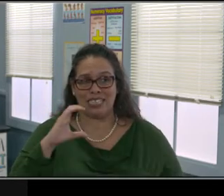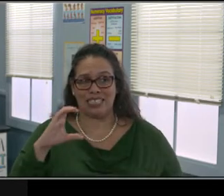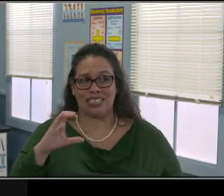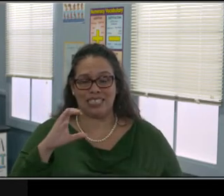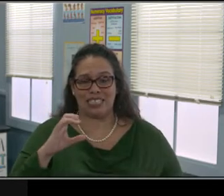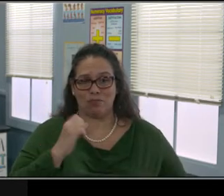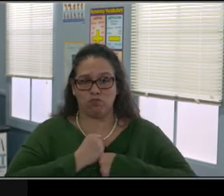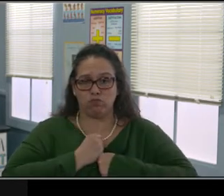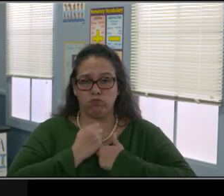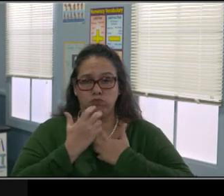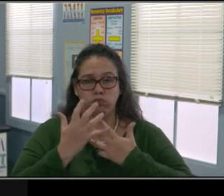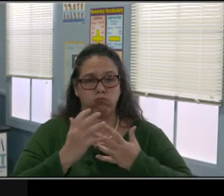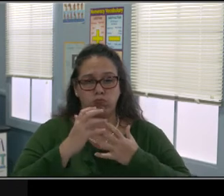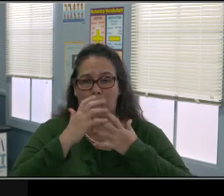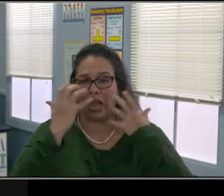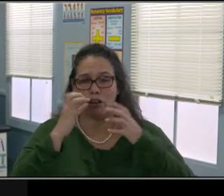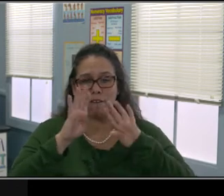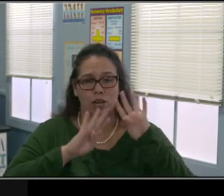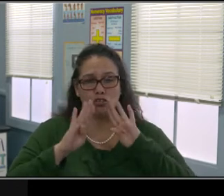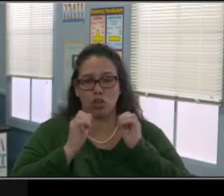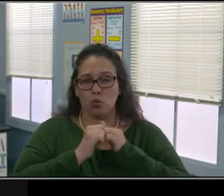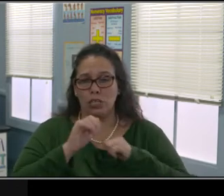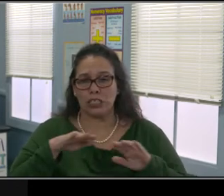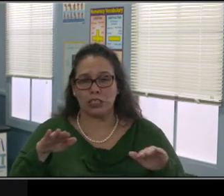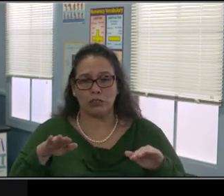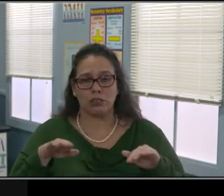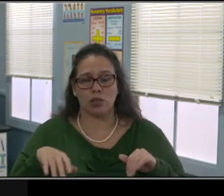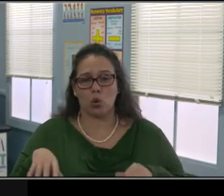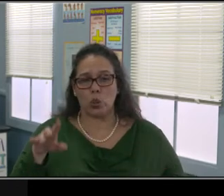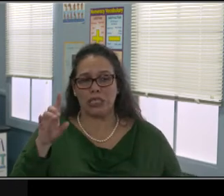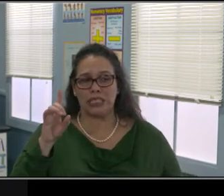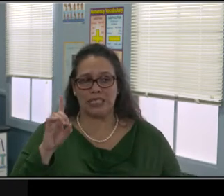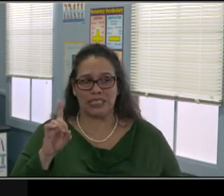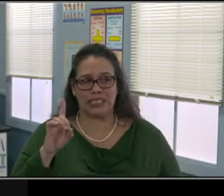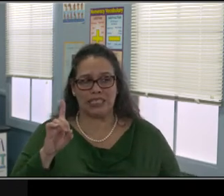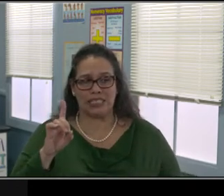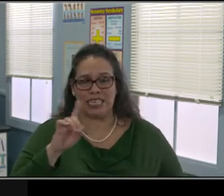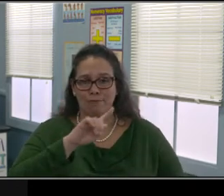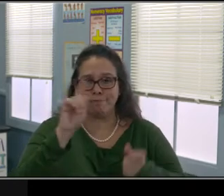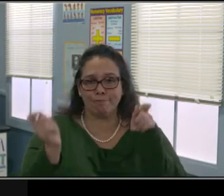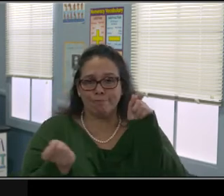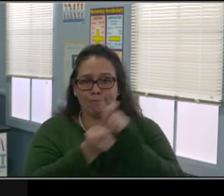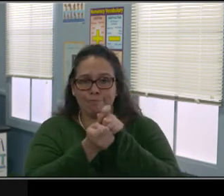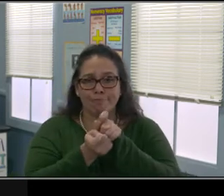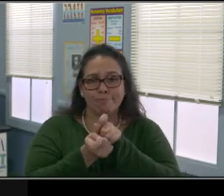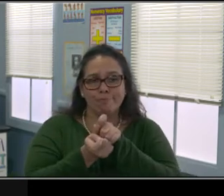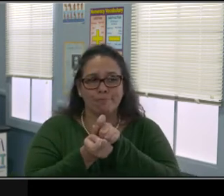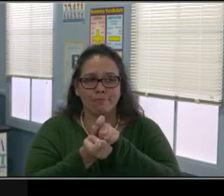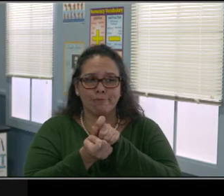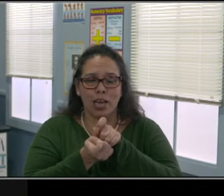What does it mean to set a limit with a child? A limit is a choice with a positive consequence for the positive choice.